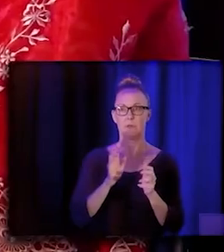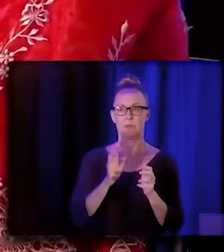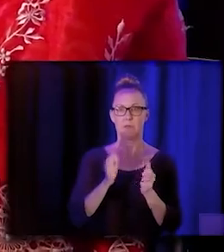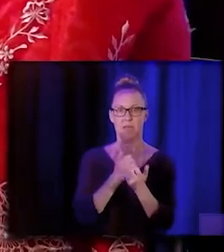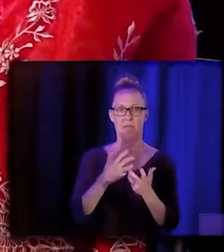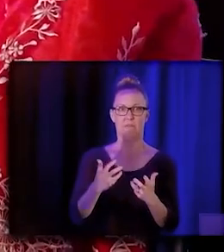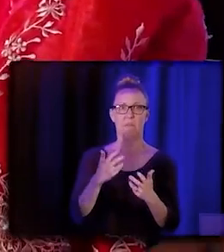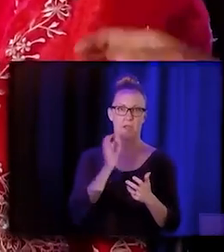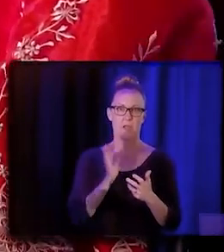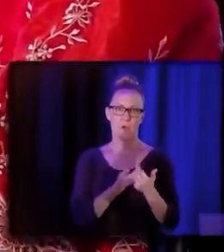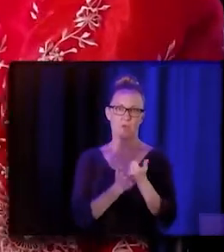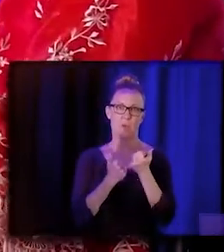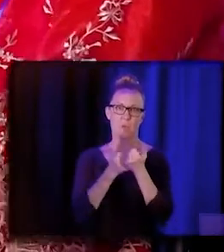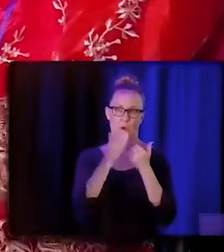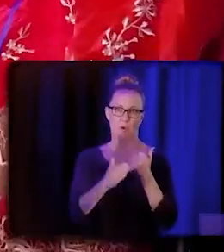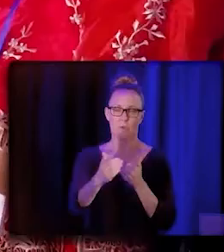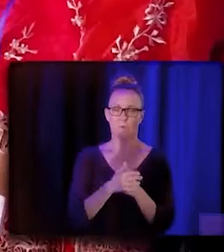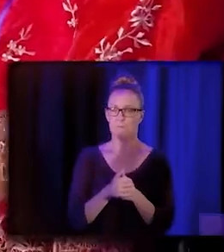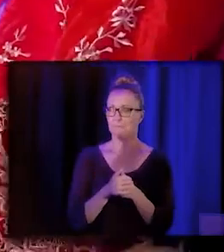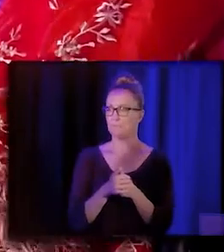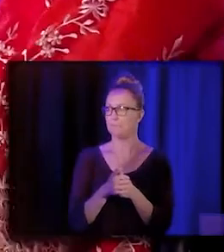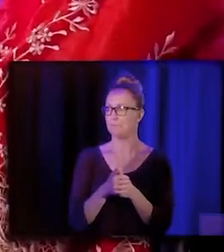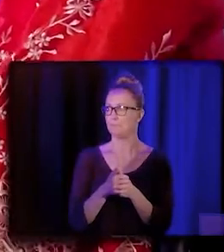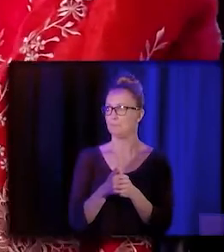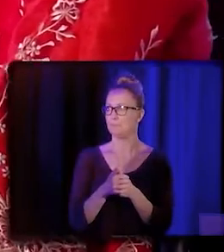Thank you so much, Andrea. How about you, Joe?